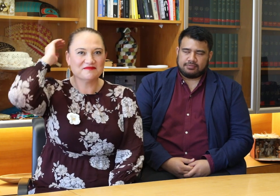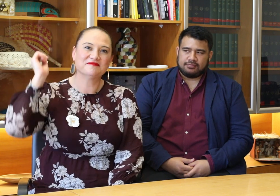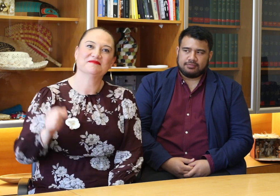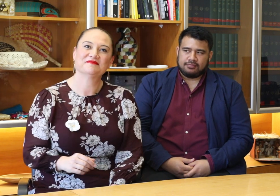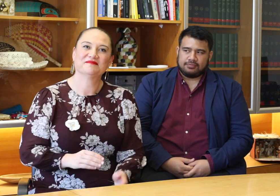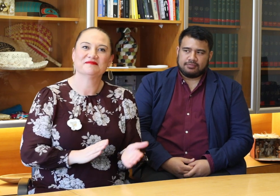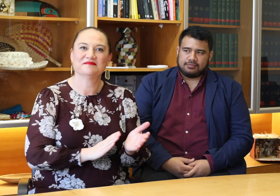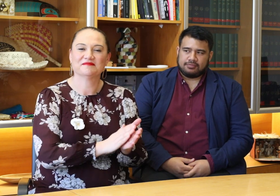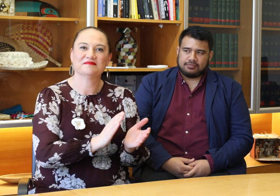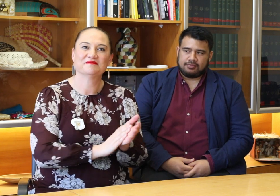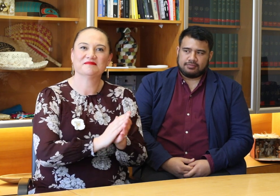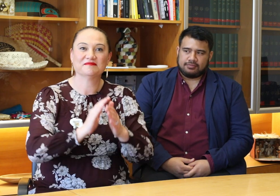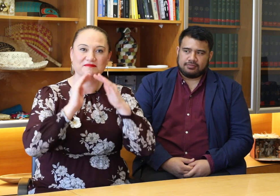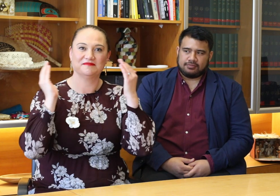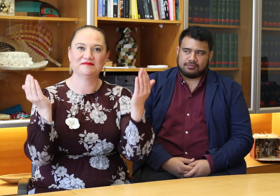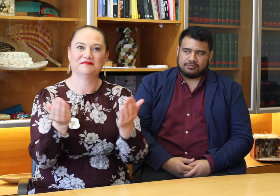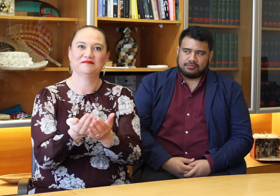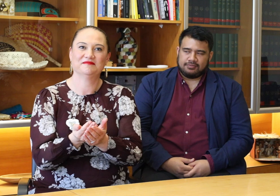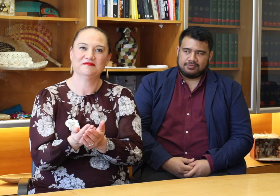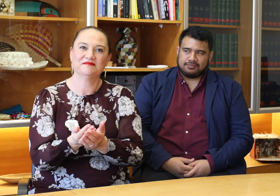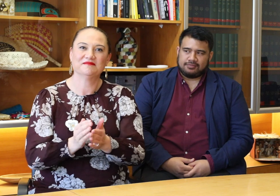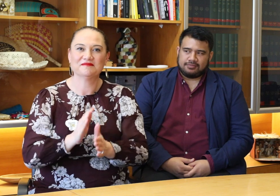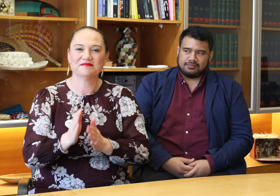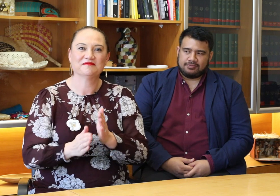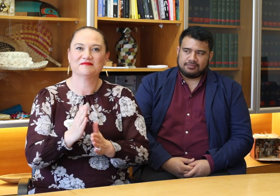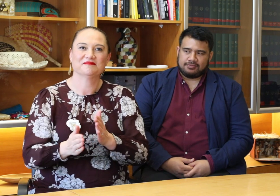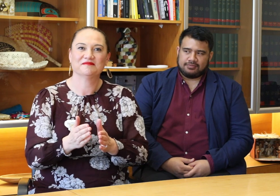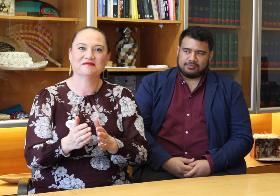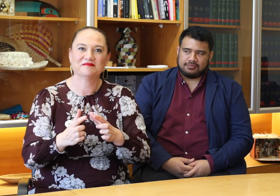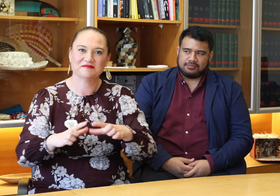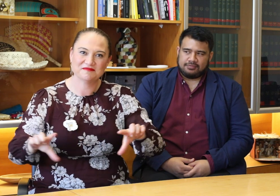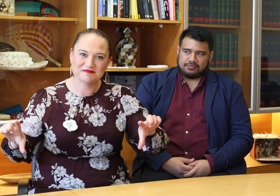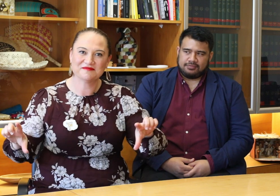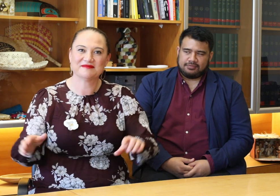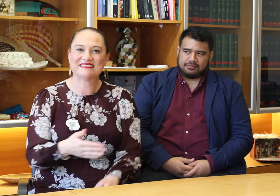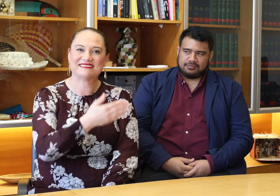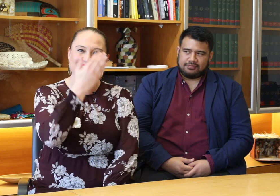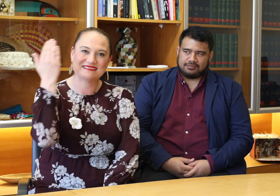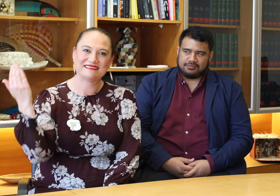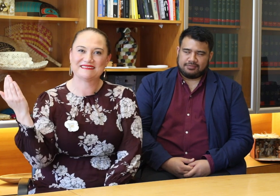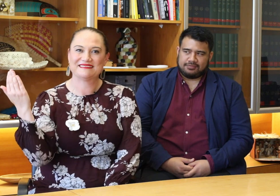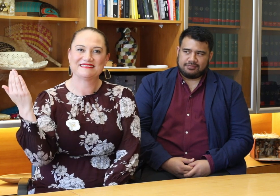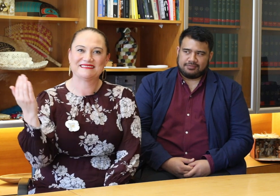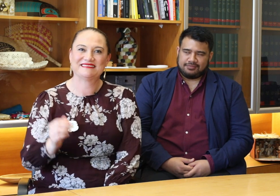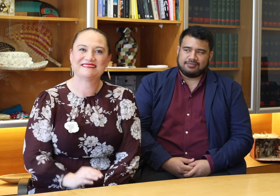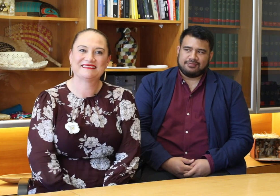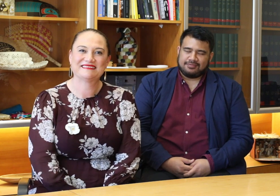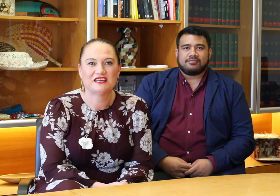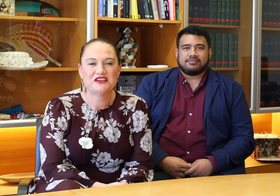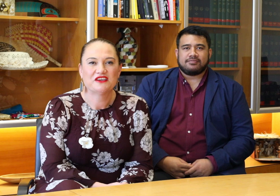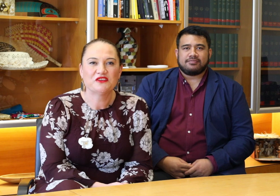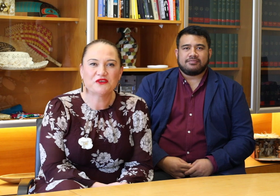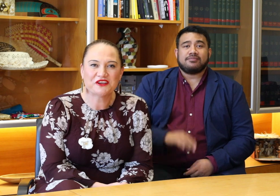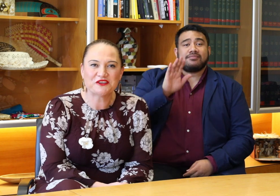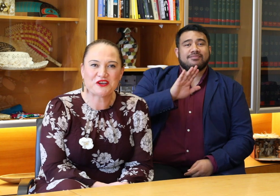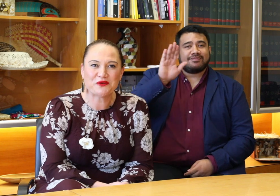Happy International Day of Sign Languages. Kia ora koutou. [Begins speaking]